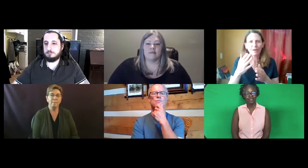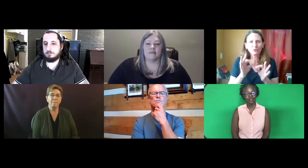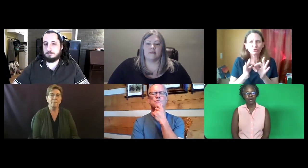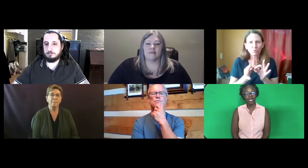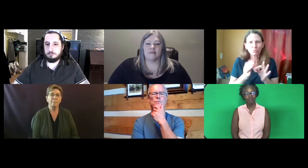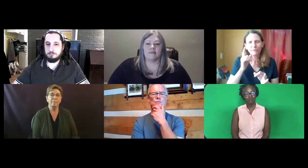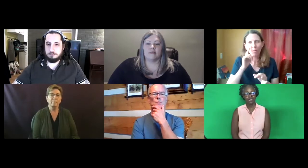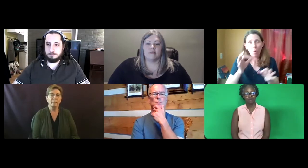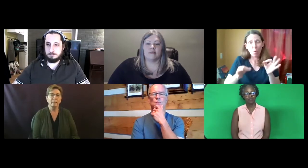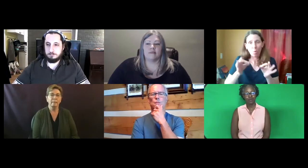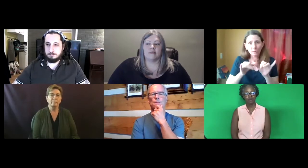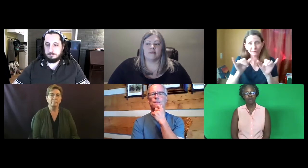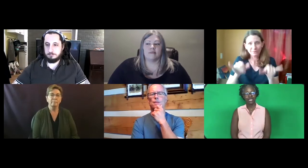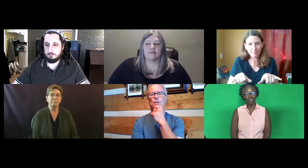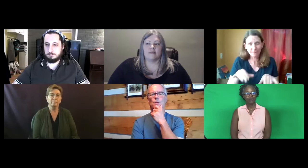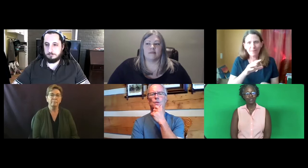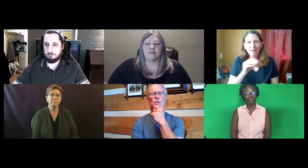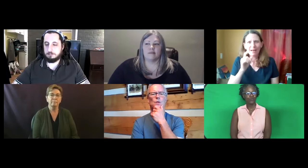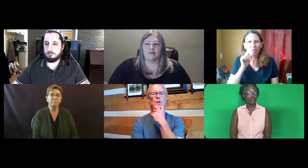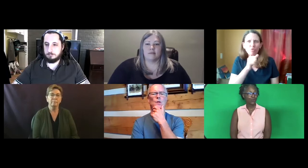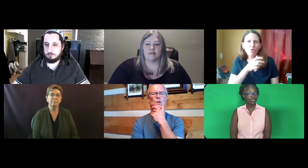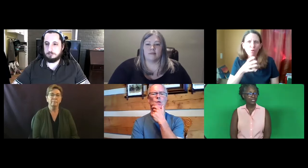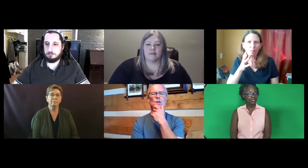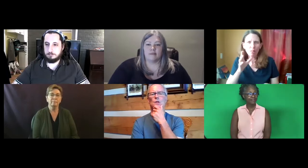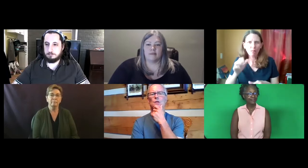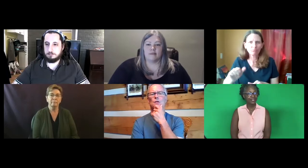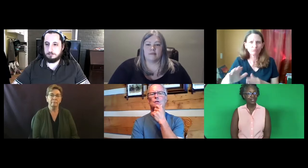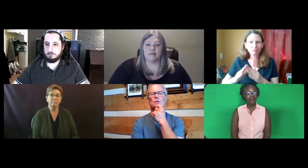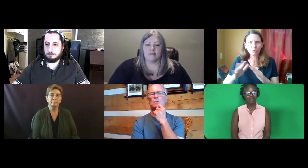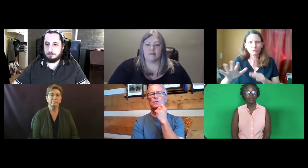So I am responsible for providing interpreters for the court system.